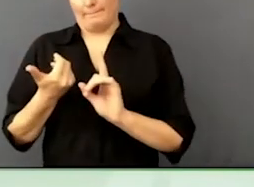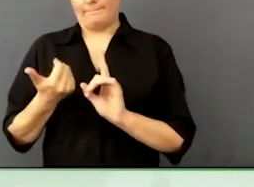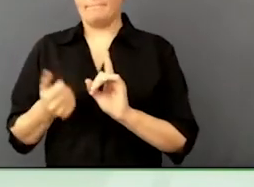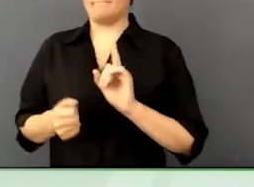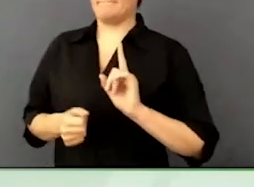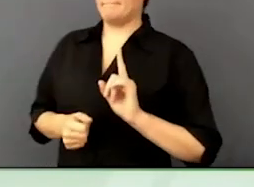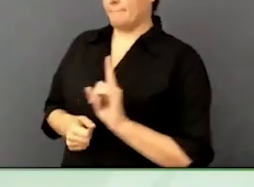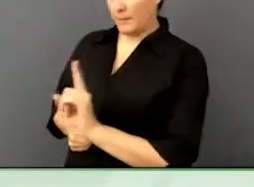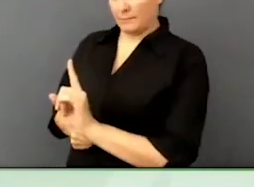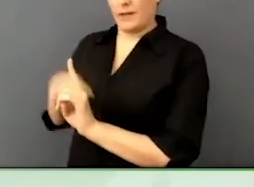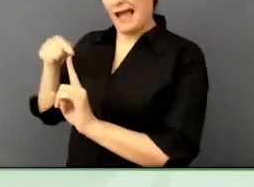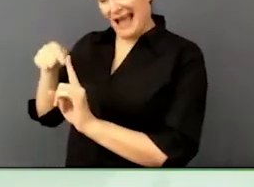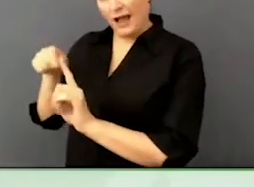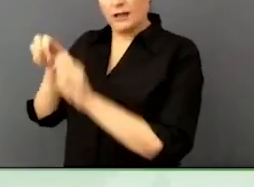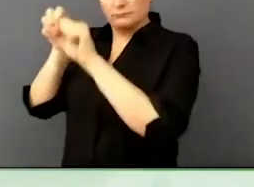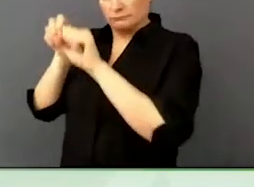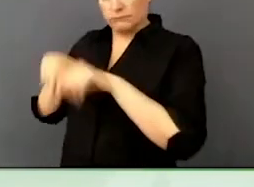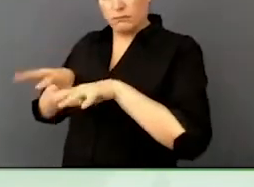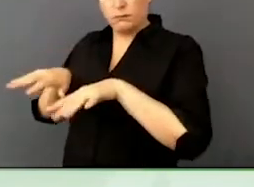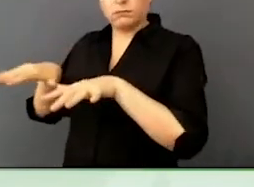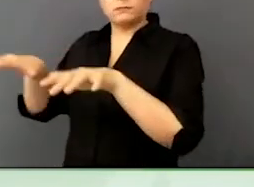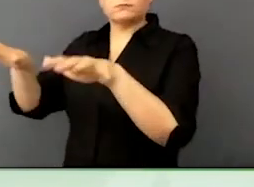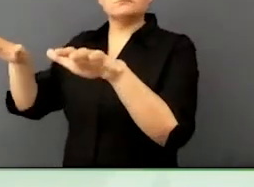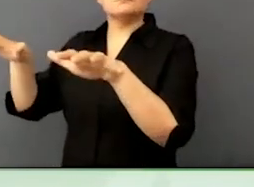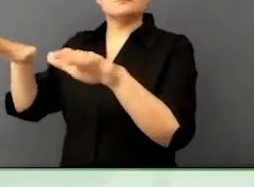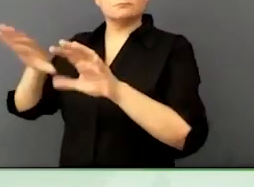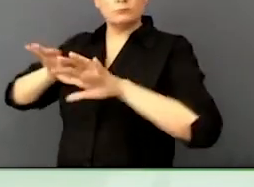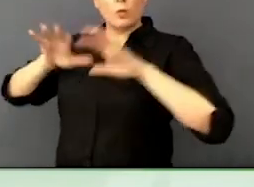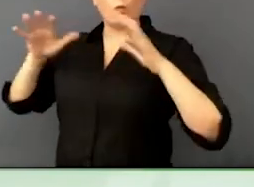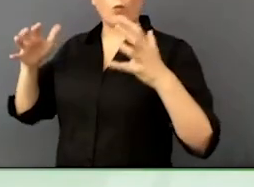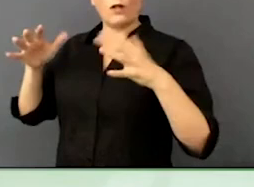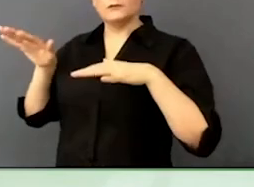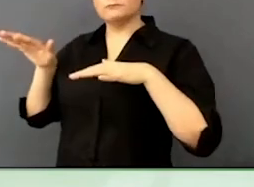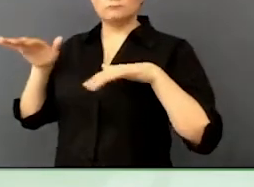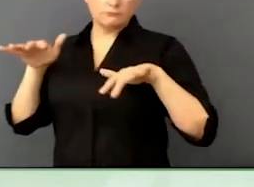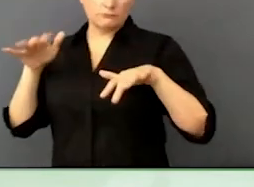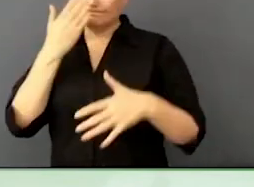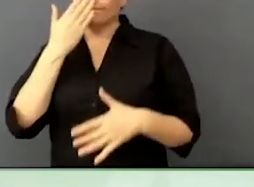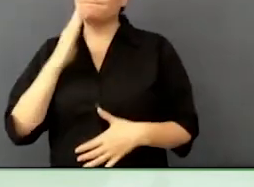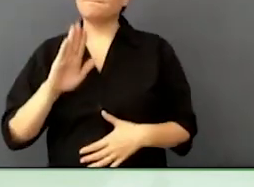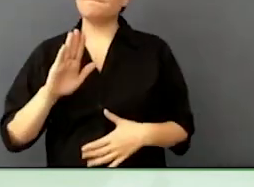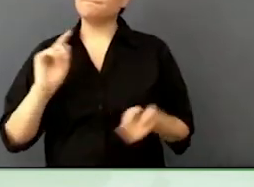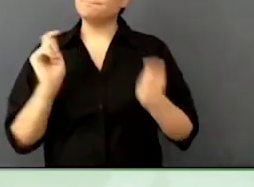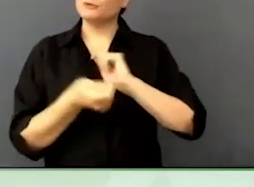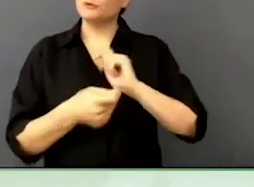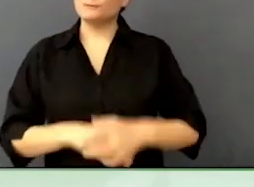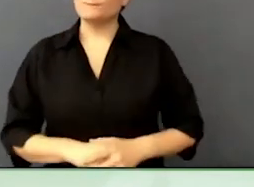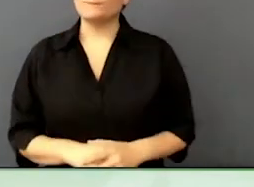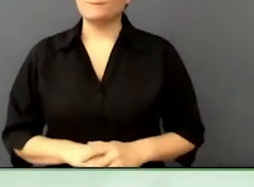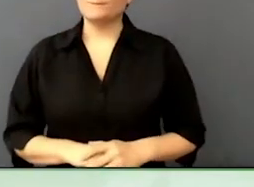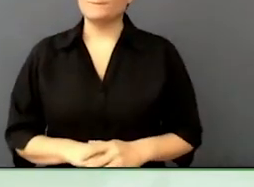We have companies who, if he gives ago, they had no idea about what